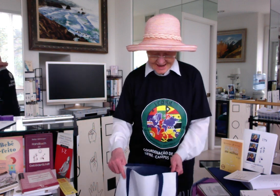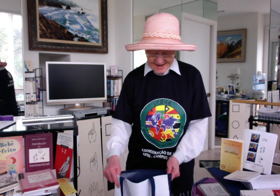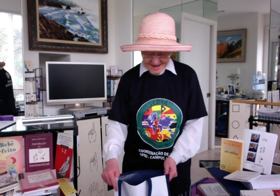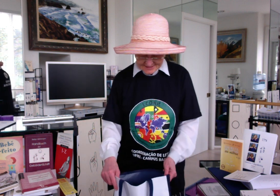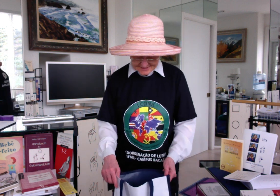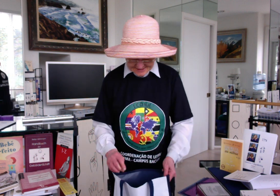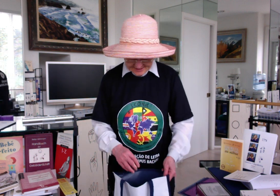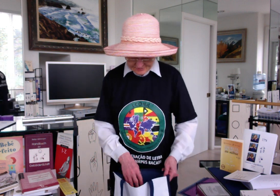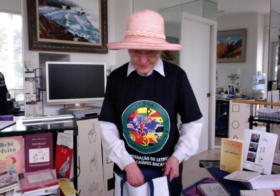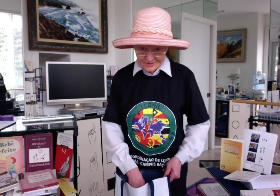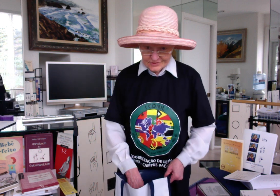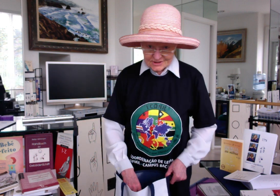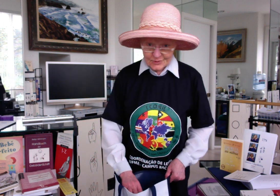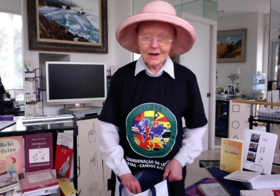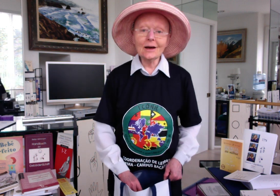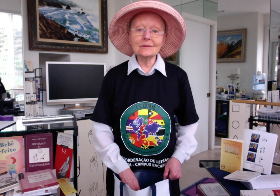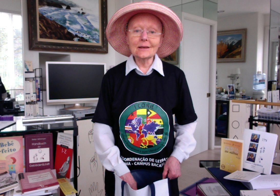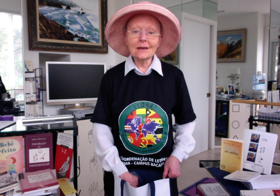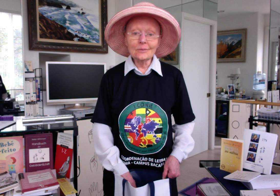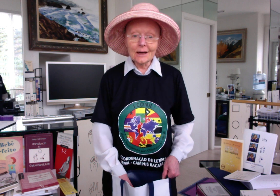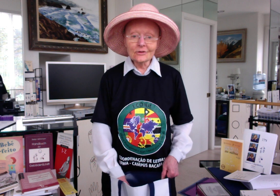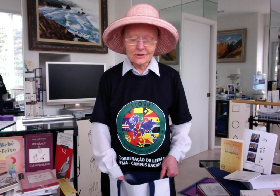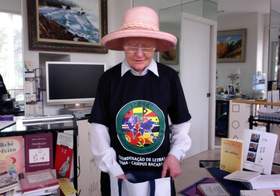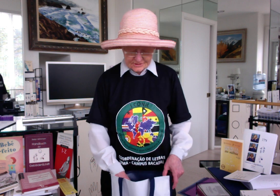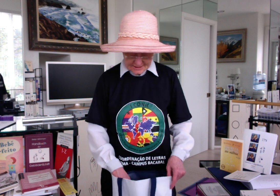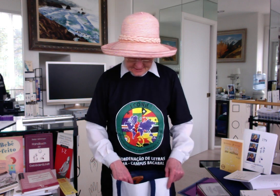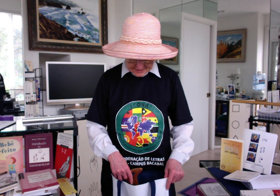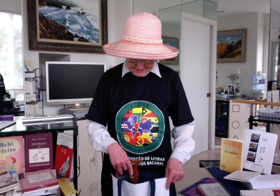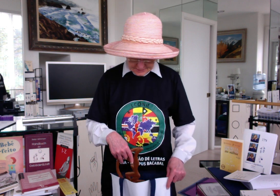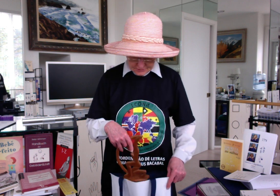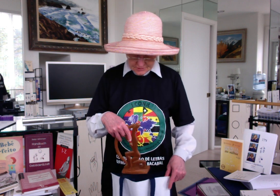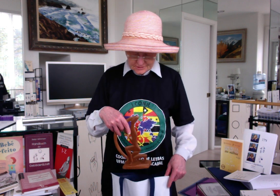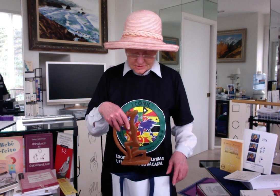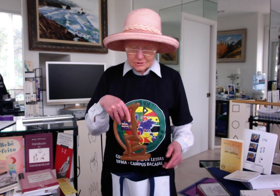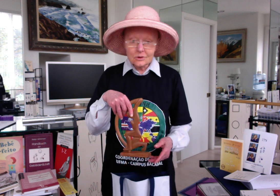Then everybody was so kind. They gave me other gifts. Well, look at this glorious